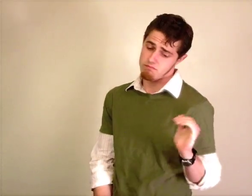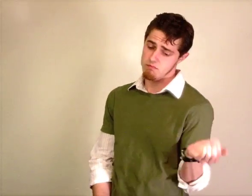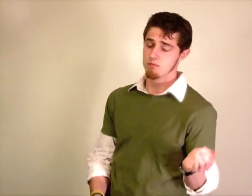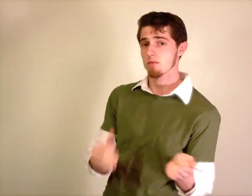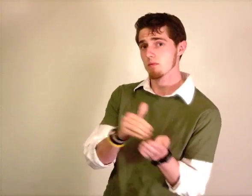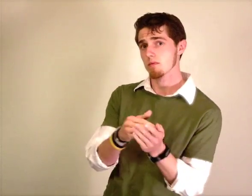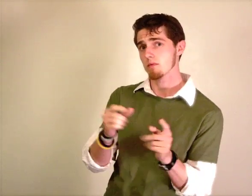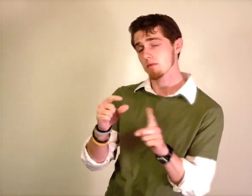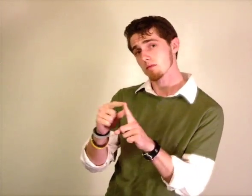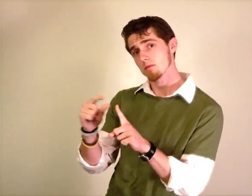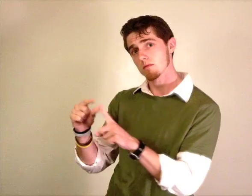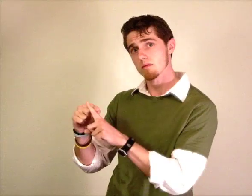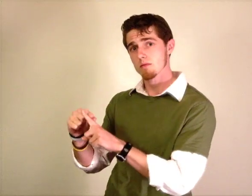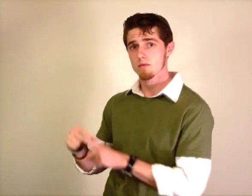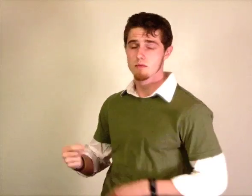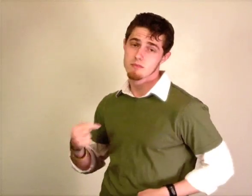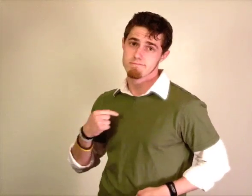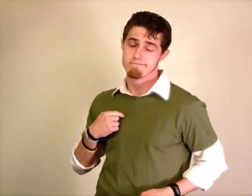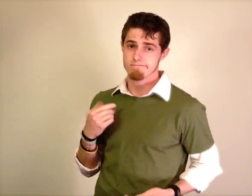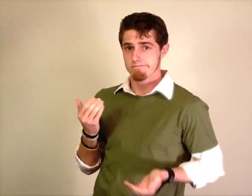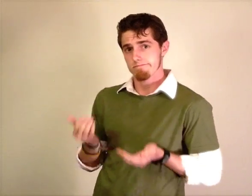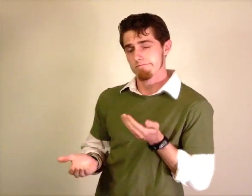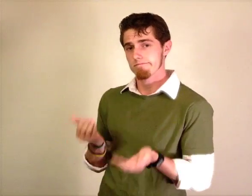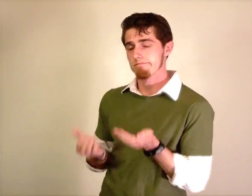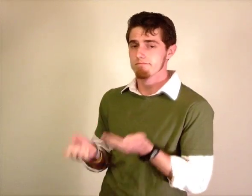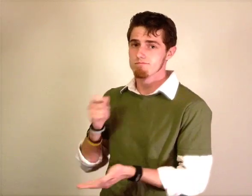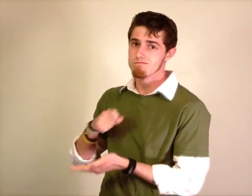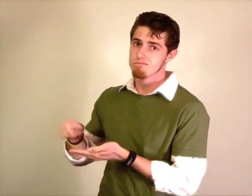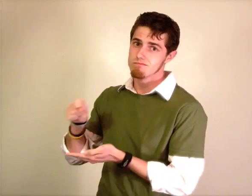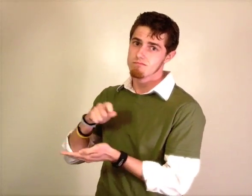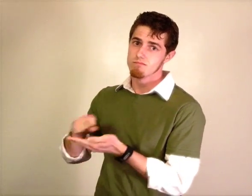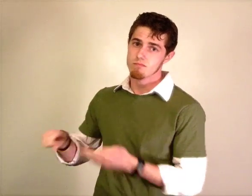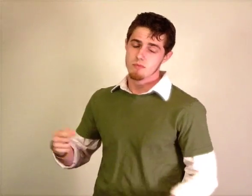And compared to all the great things COMPARE THOUSAND WORDS That would take too long to write I MAYBE WRITE